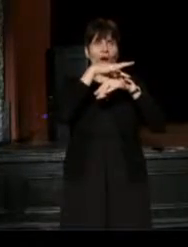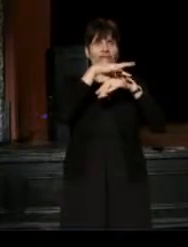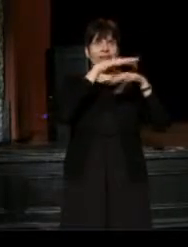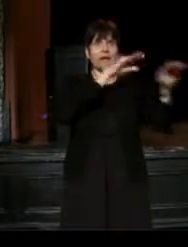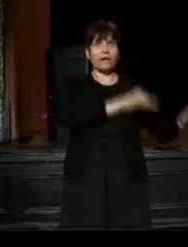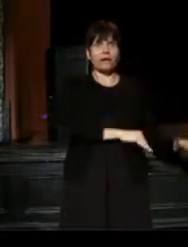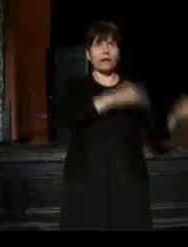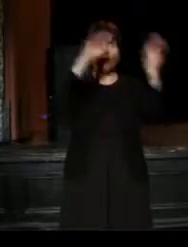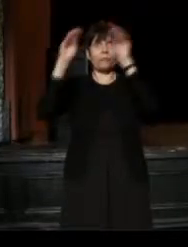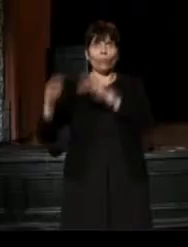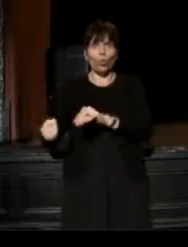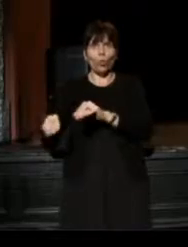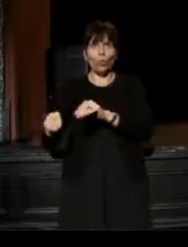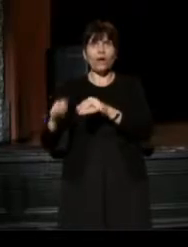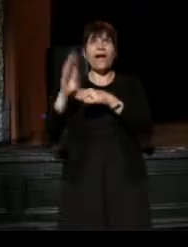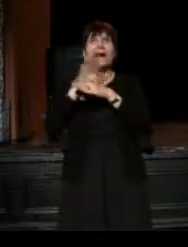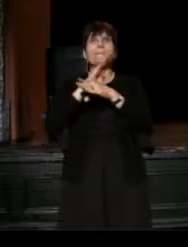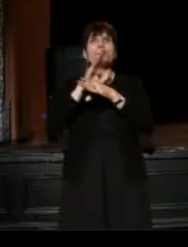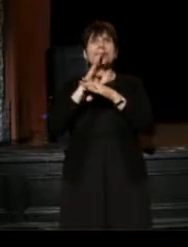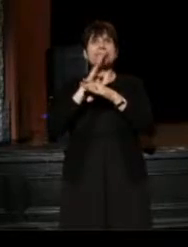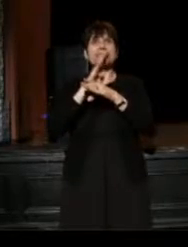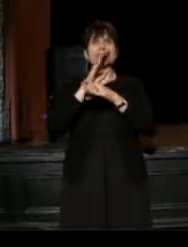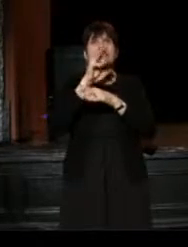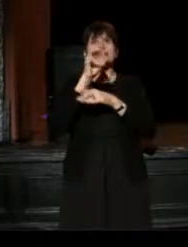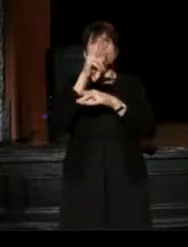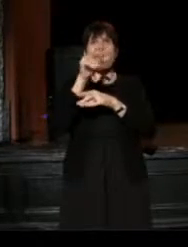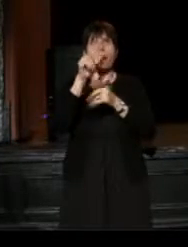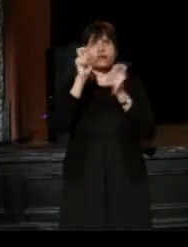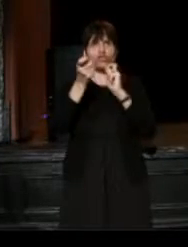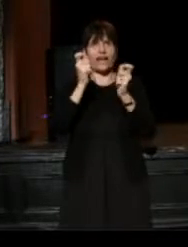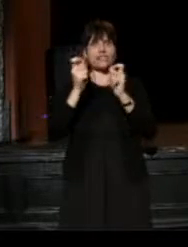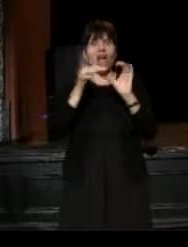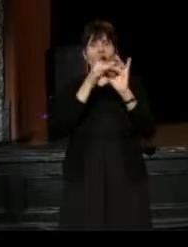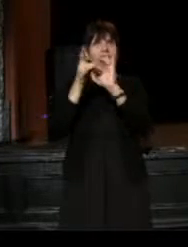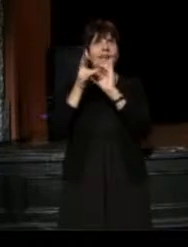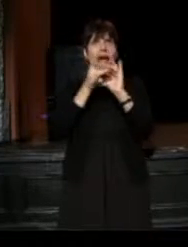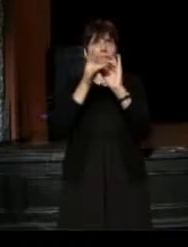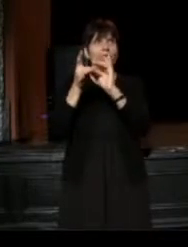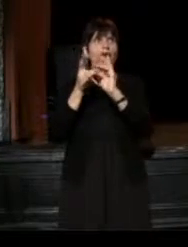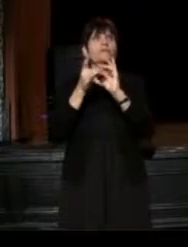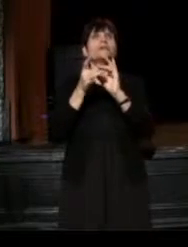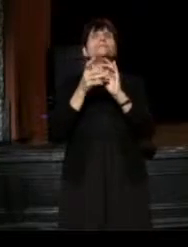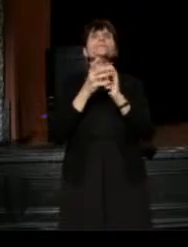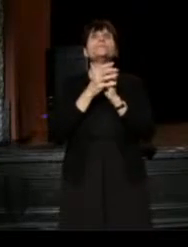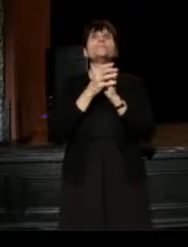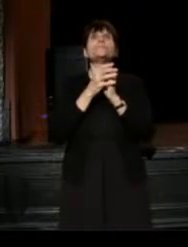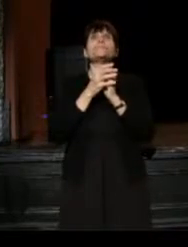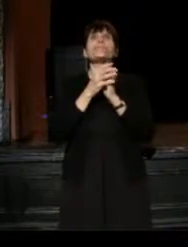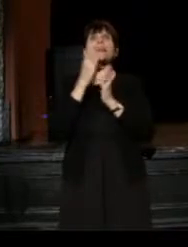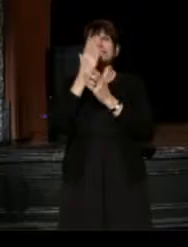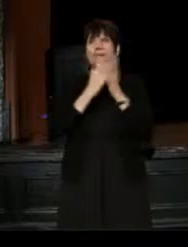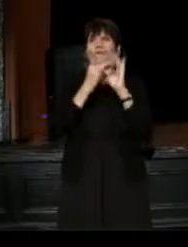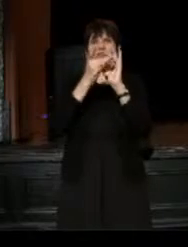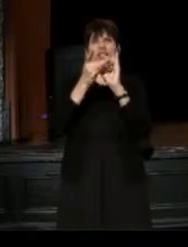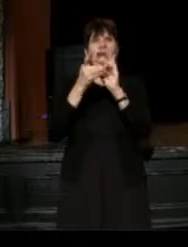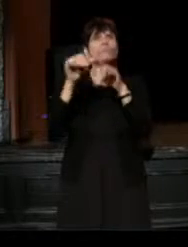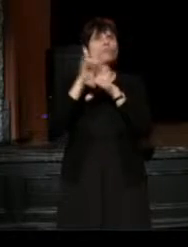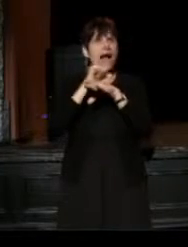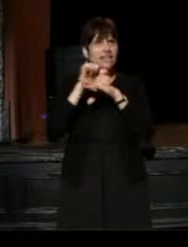our business model has changed, our semi collaborative practices have changed,